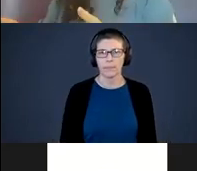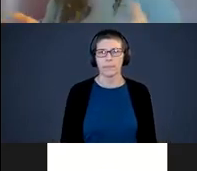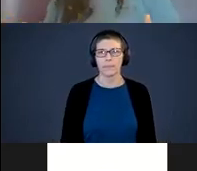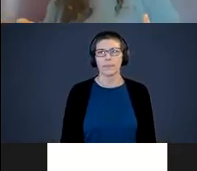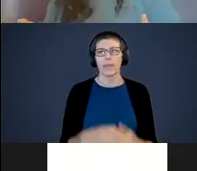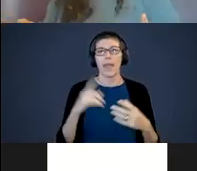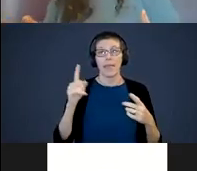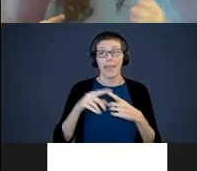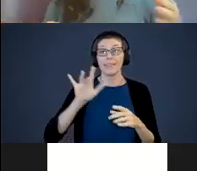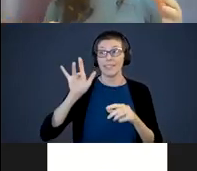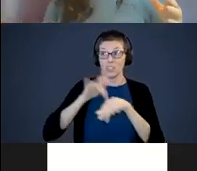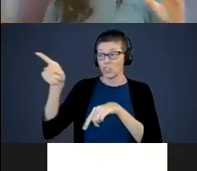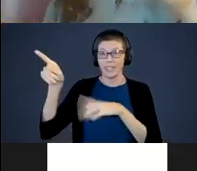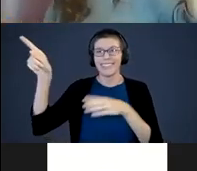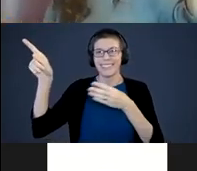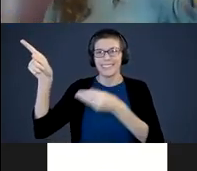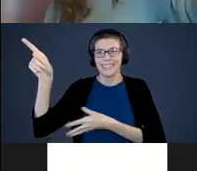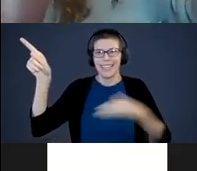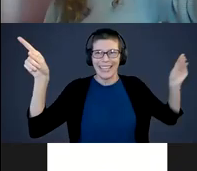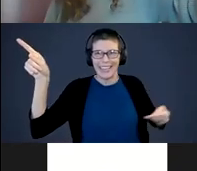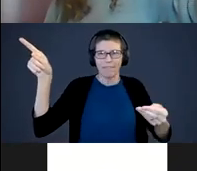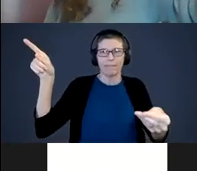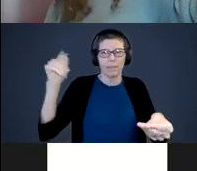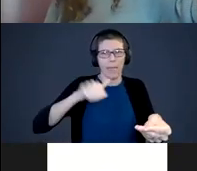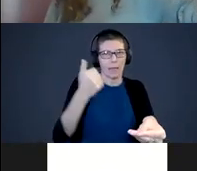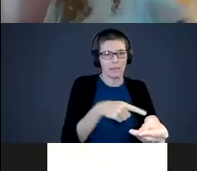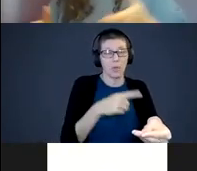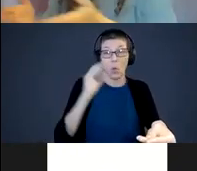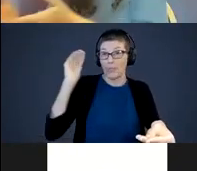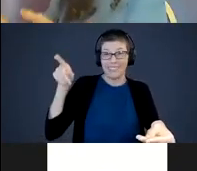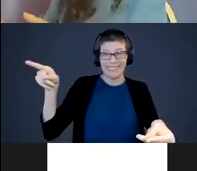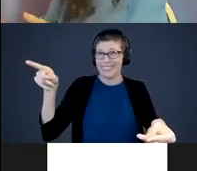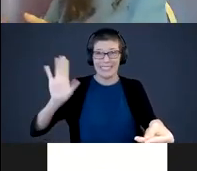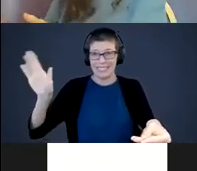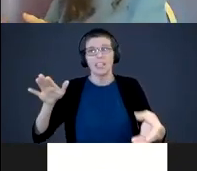else to do. We are teaching them instead of doing that we don't like to do this - that we do like.